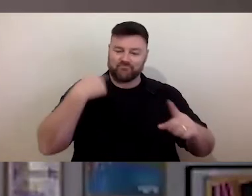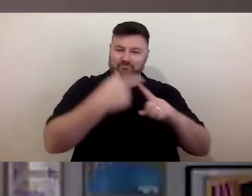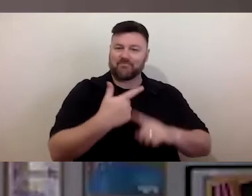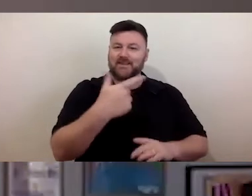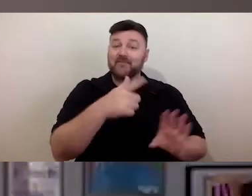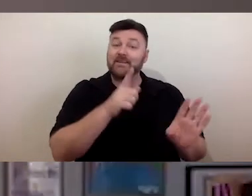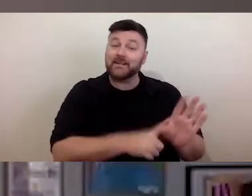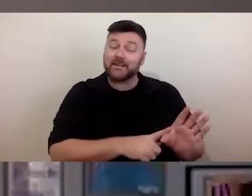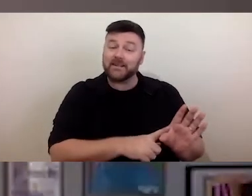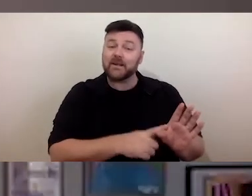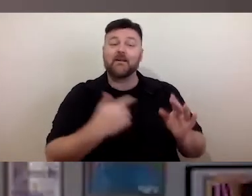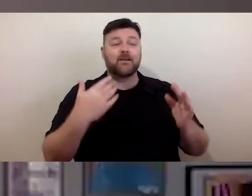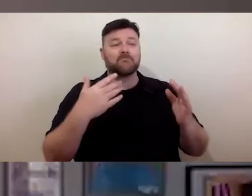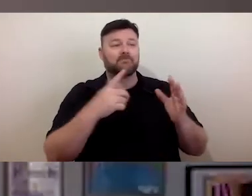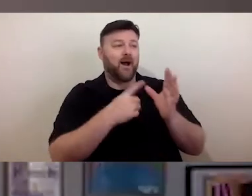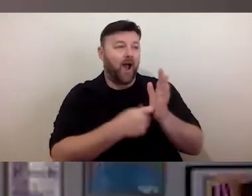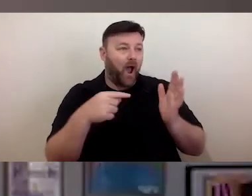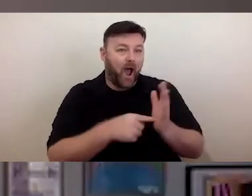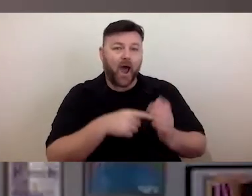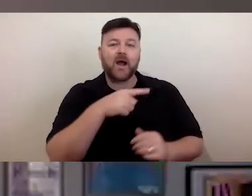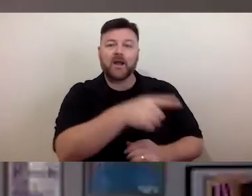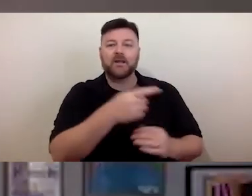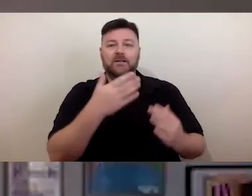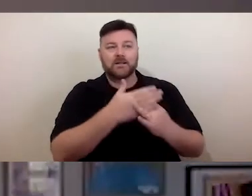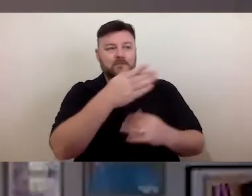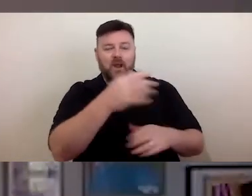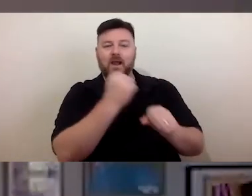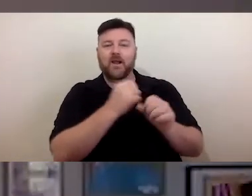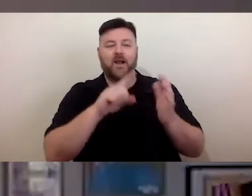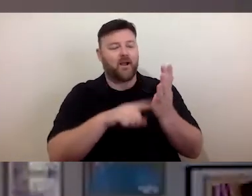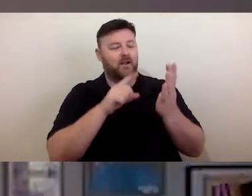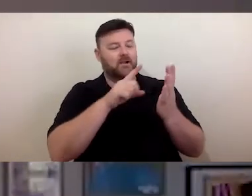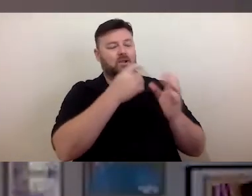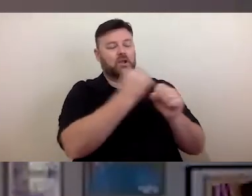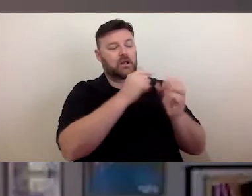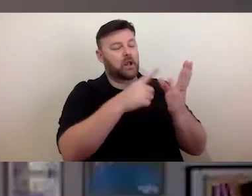body based in Adelaide on Kaurna country to represent, advocate and